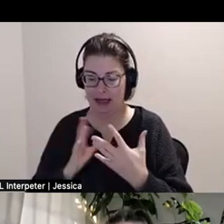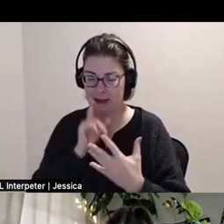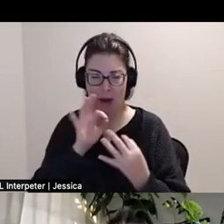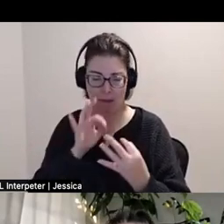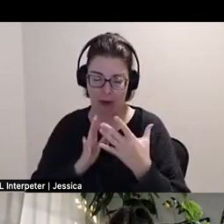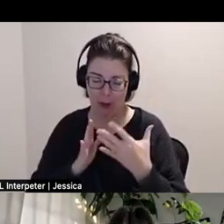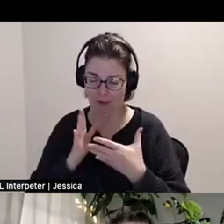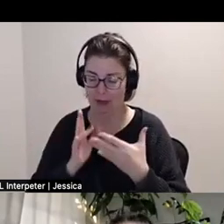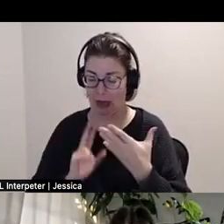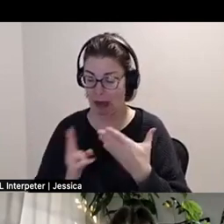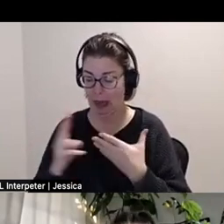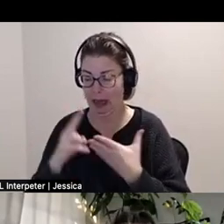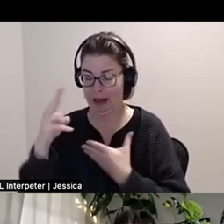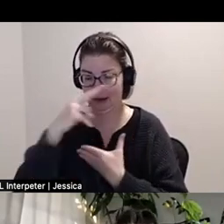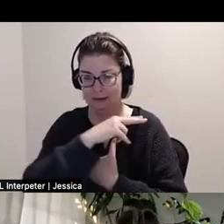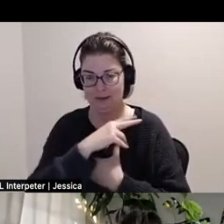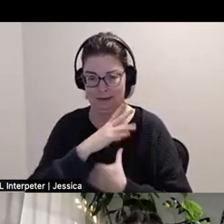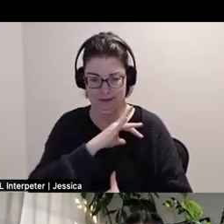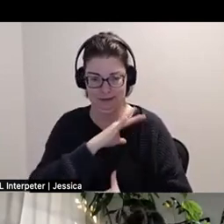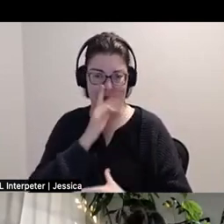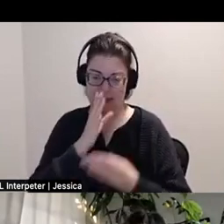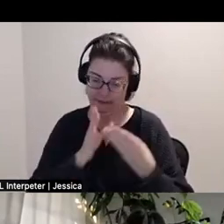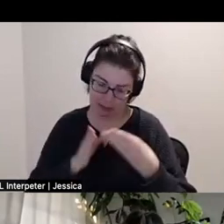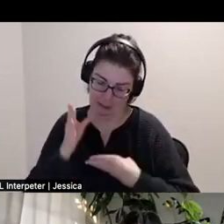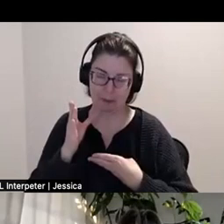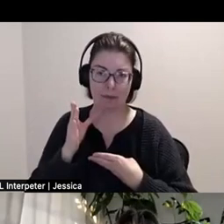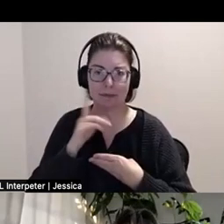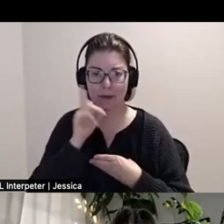and it doesn't have to be a beautiful straight cut or something.